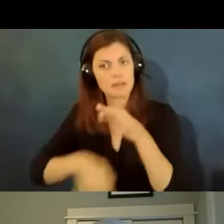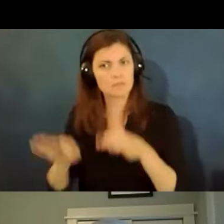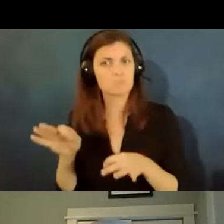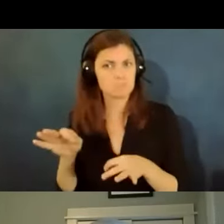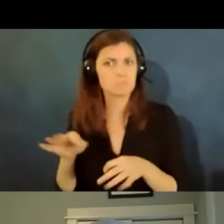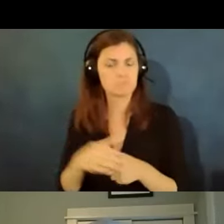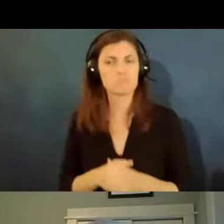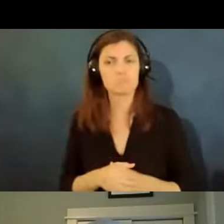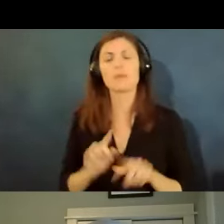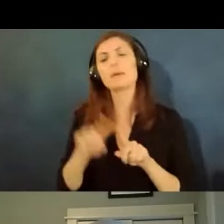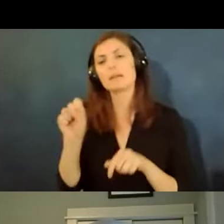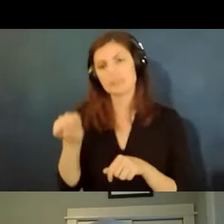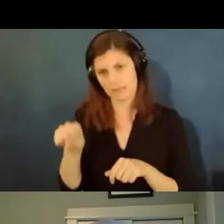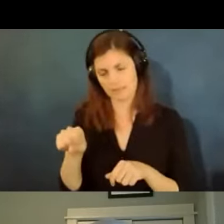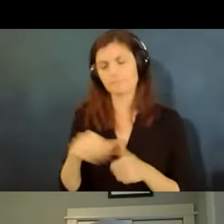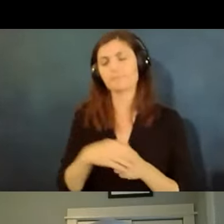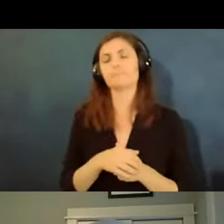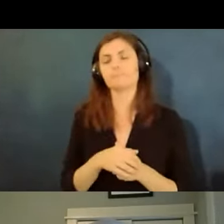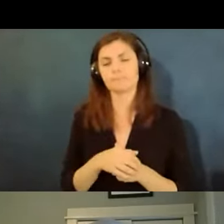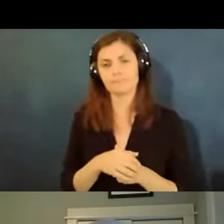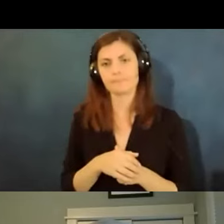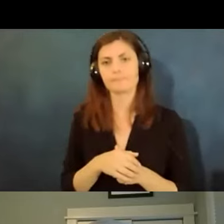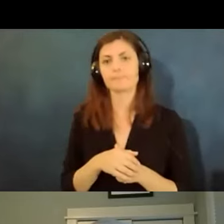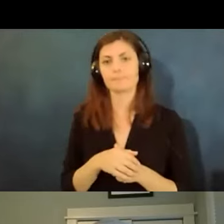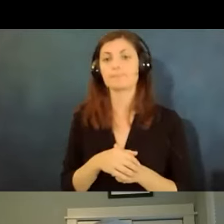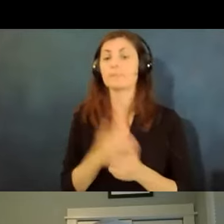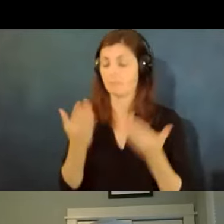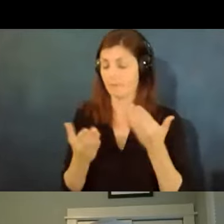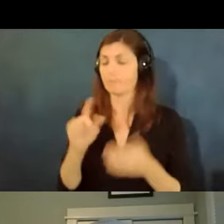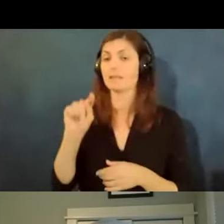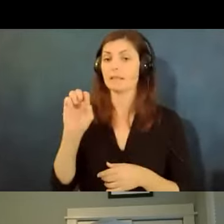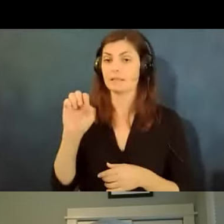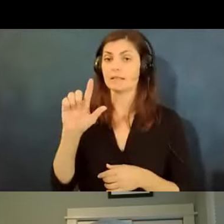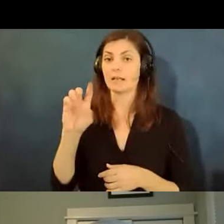so but yes the answer is teleworking may be a reasonable accommodation for a risk